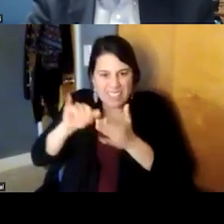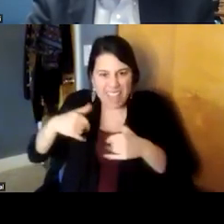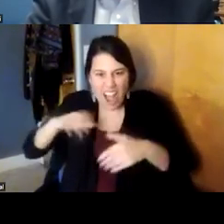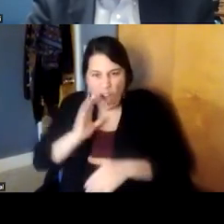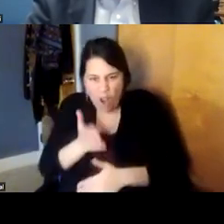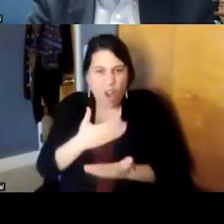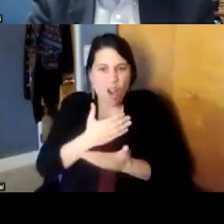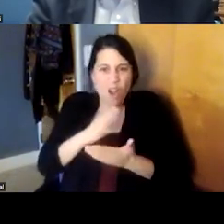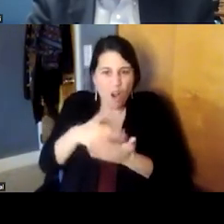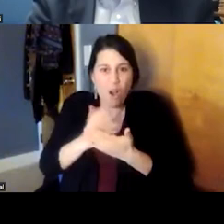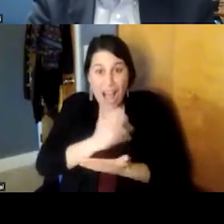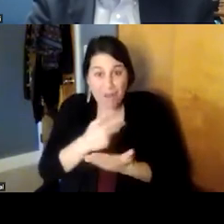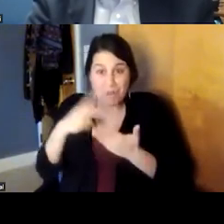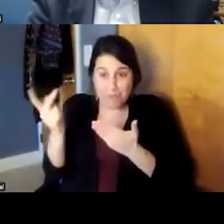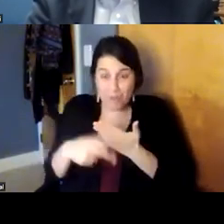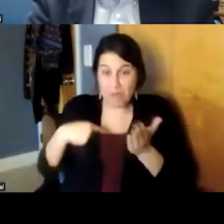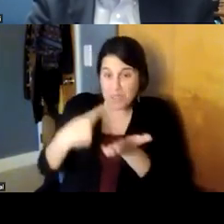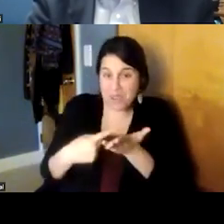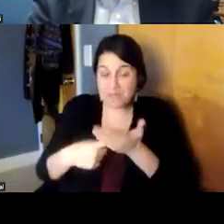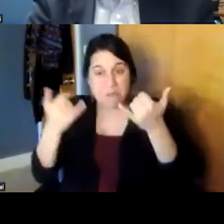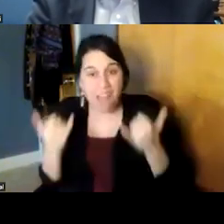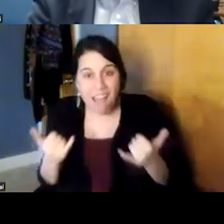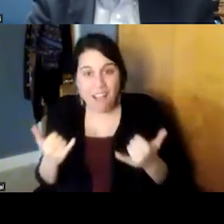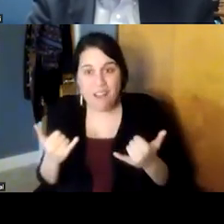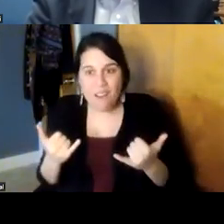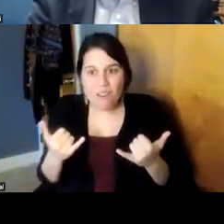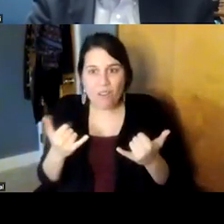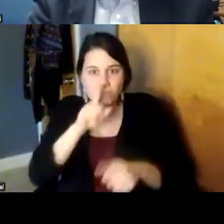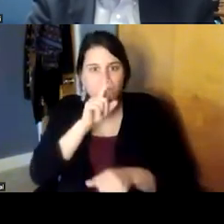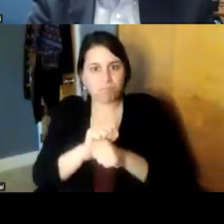uh actually all the programs that we've talked about right now um are focused not only on the